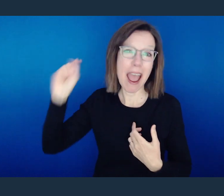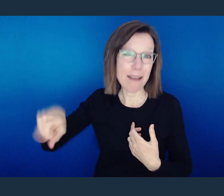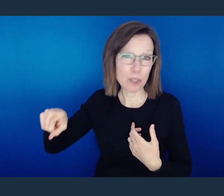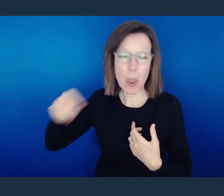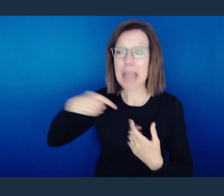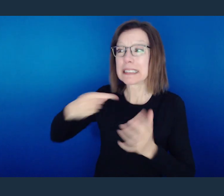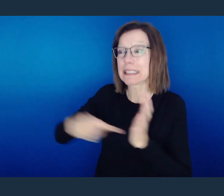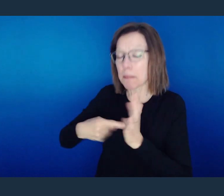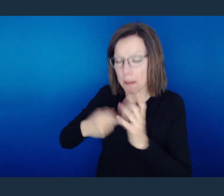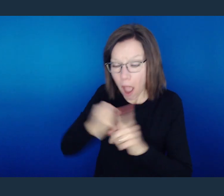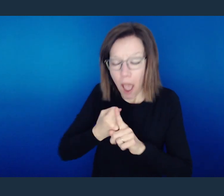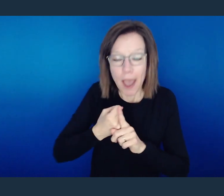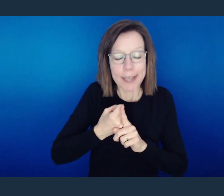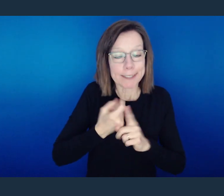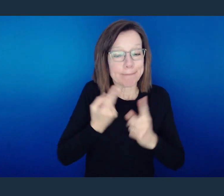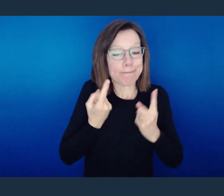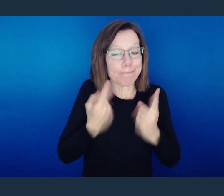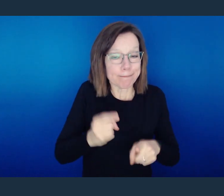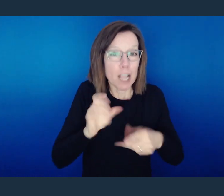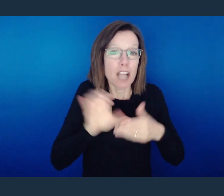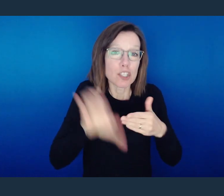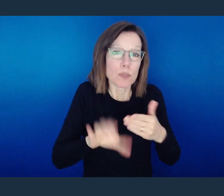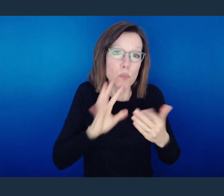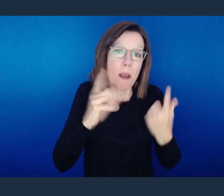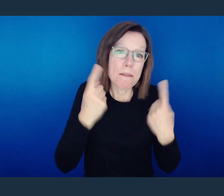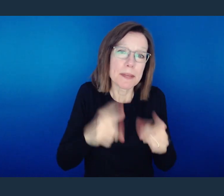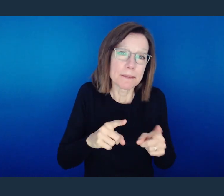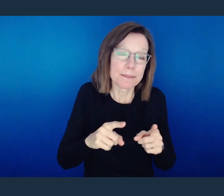And yes, there are consequences when we sin.